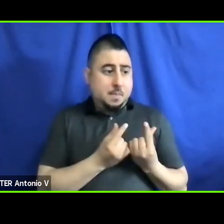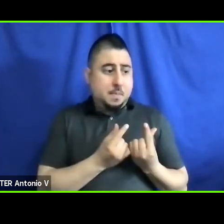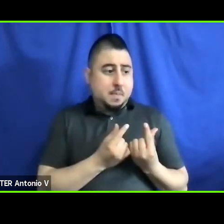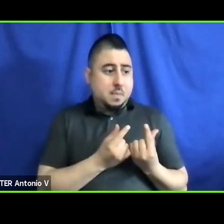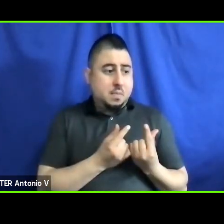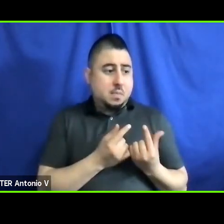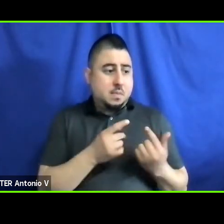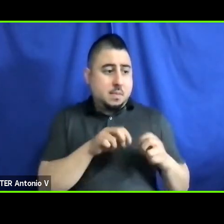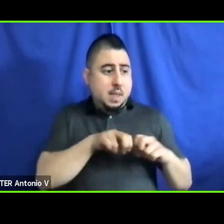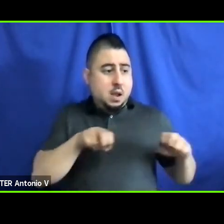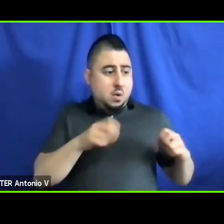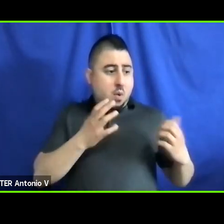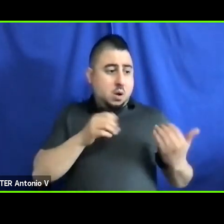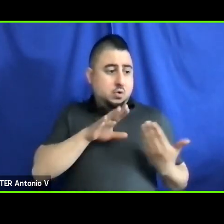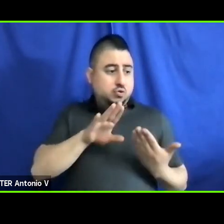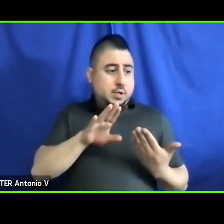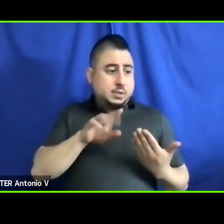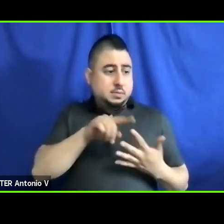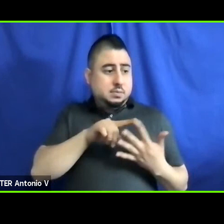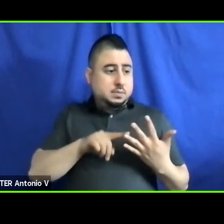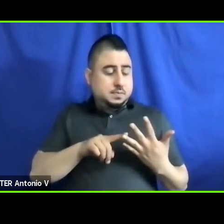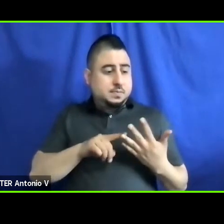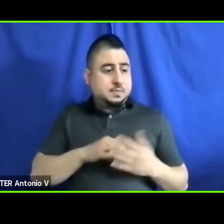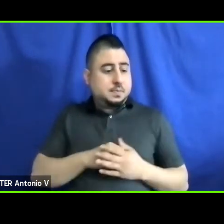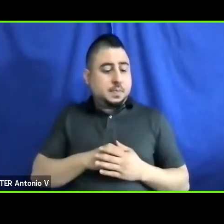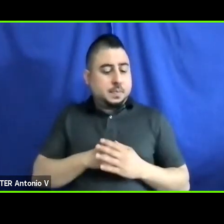to address this? Miriam.